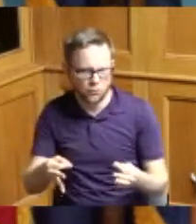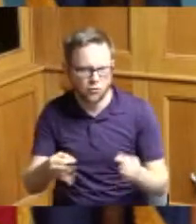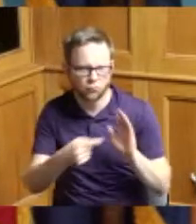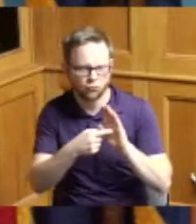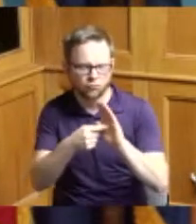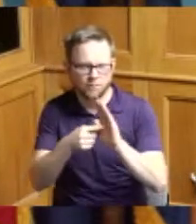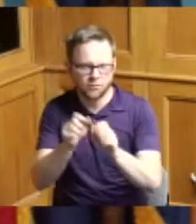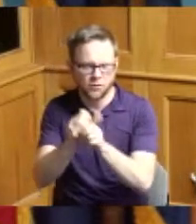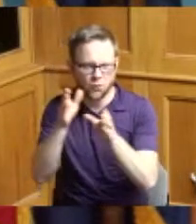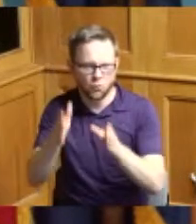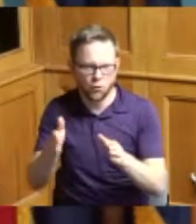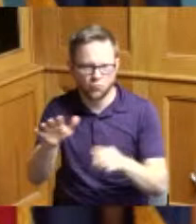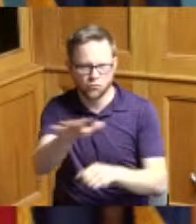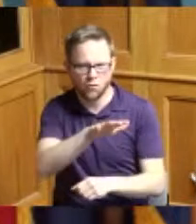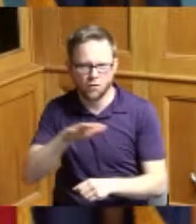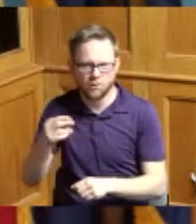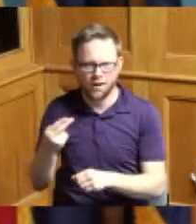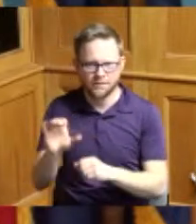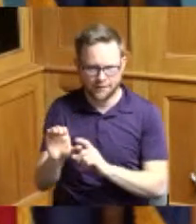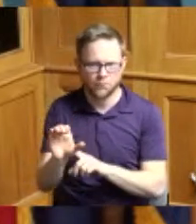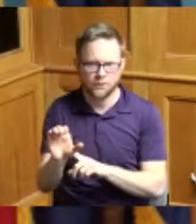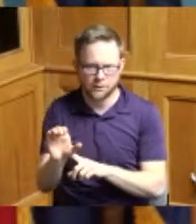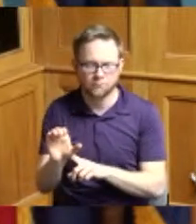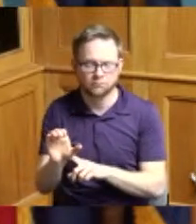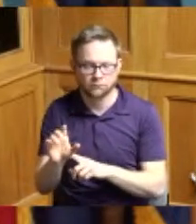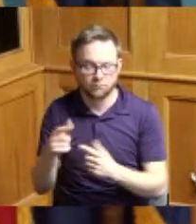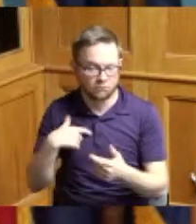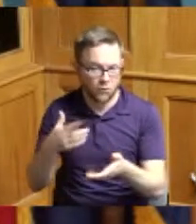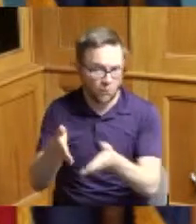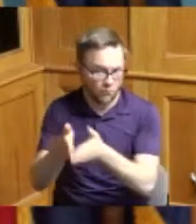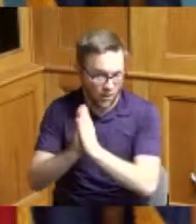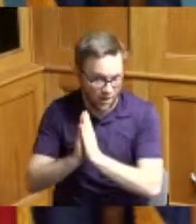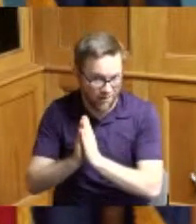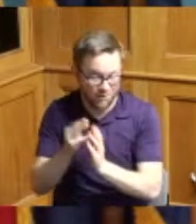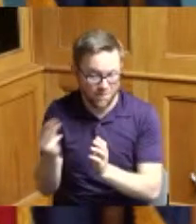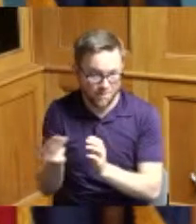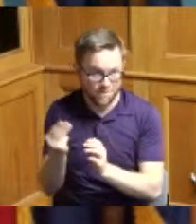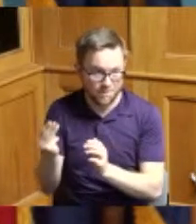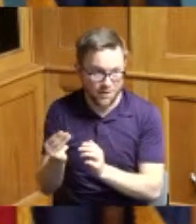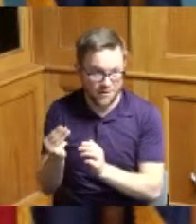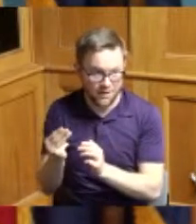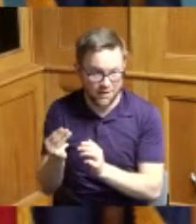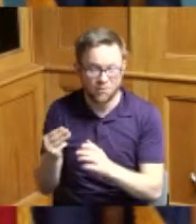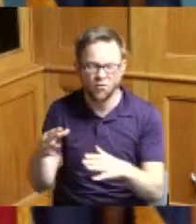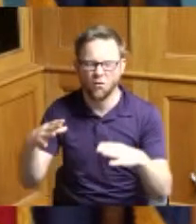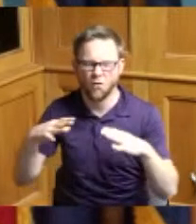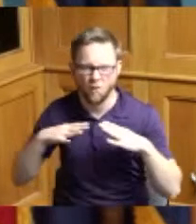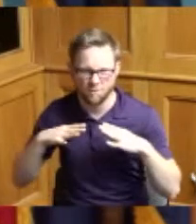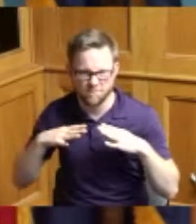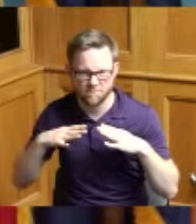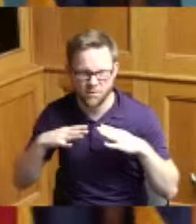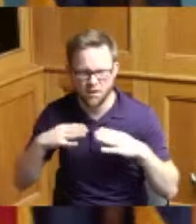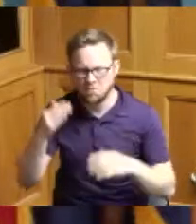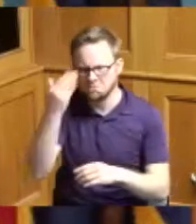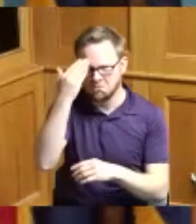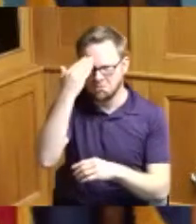of Hamilton County and asking that we have that Monday off I know that Wednesday is going to be